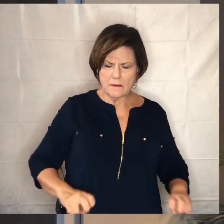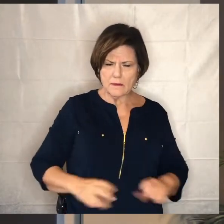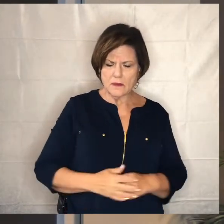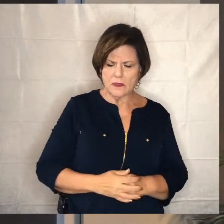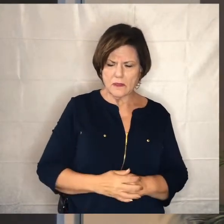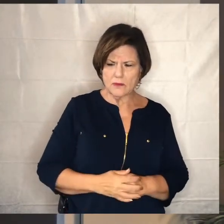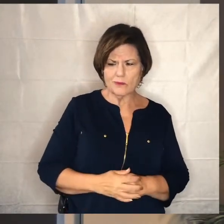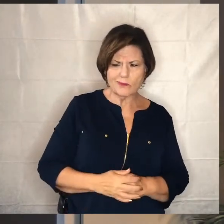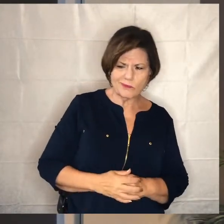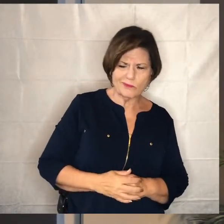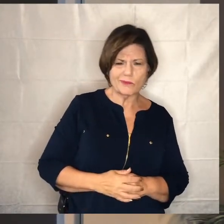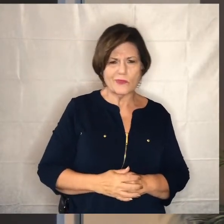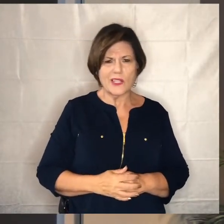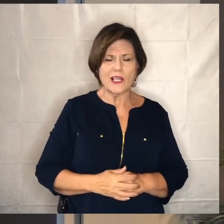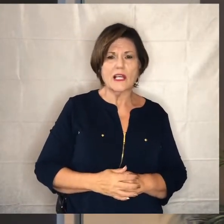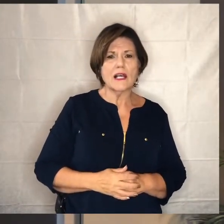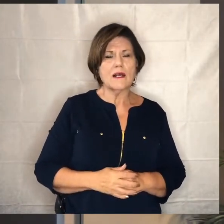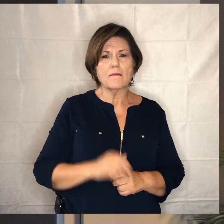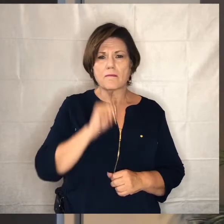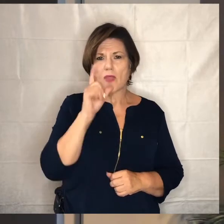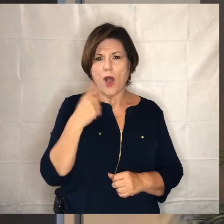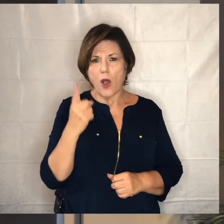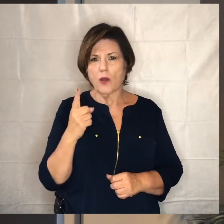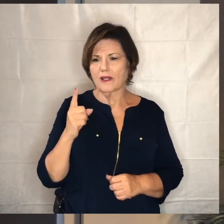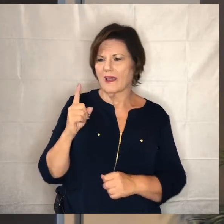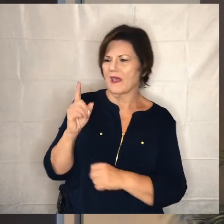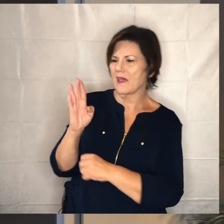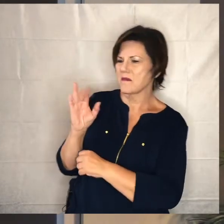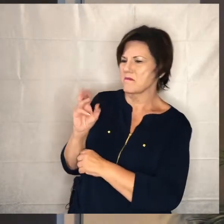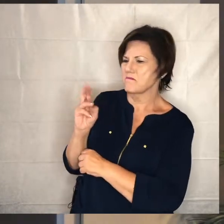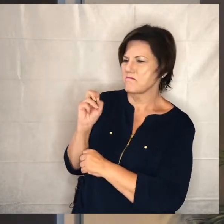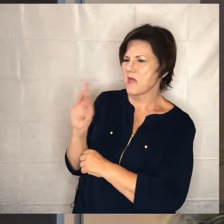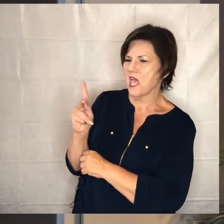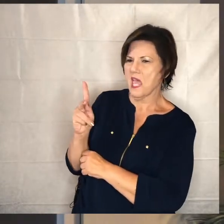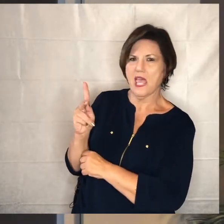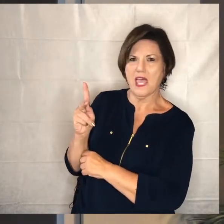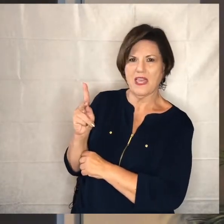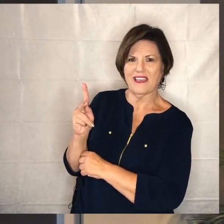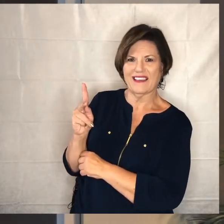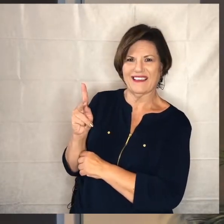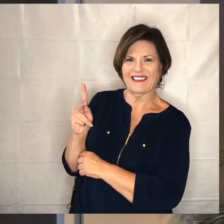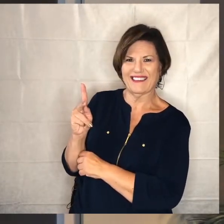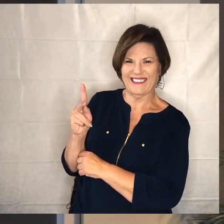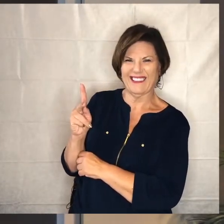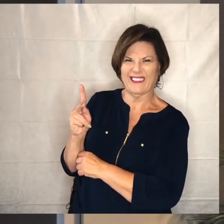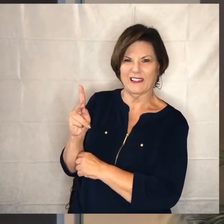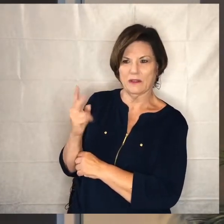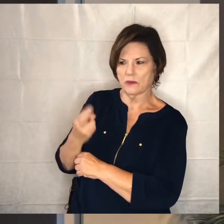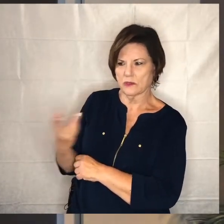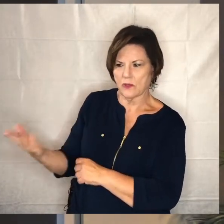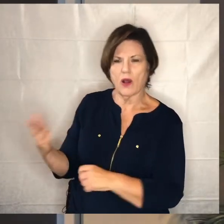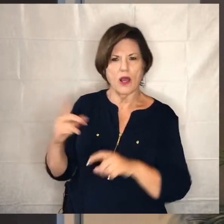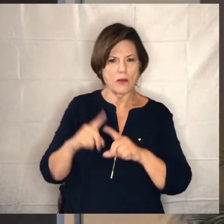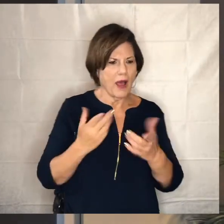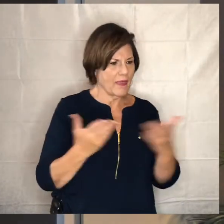not just your your your banking account but your your gifts account and where you have and the things that are around you have